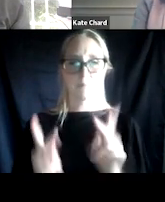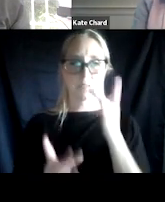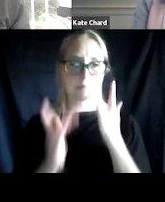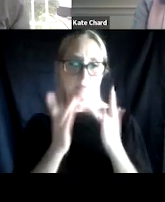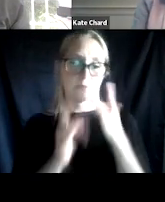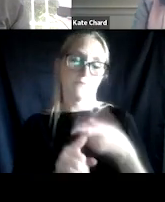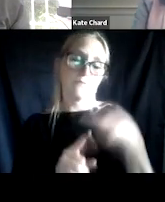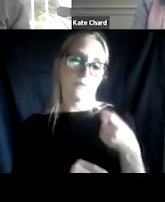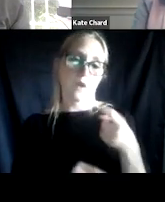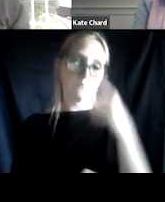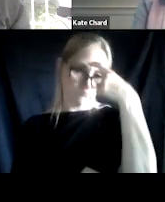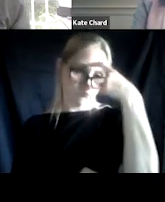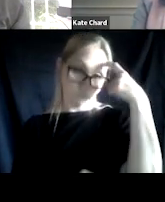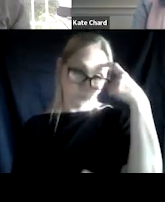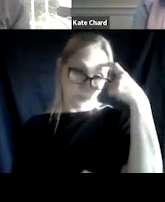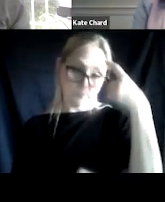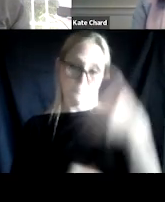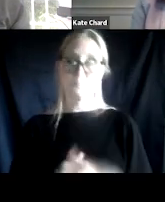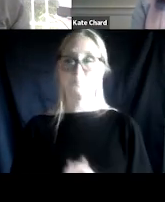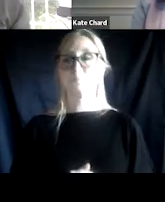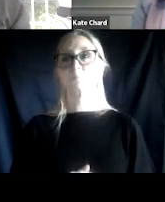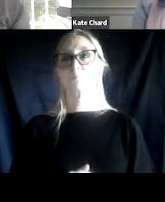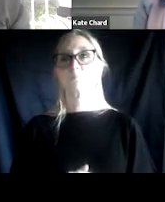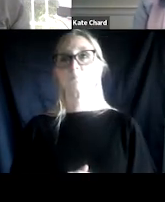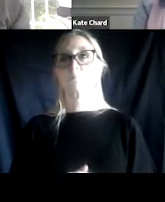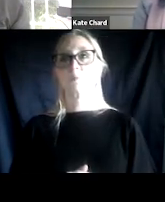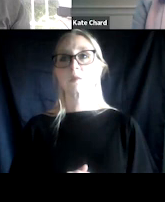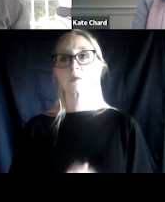but we know a lot of people do. But regardless of the traumatic events,